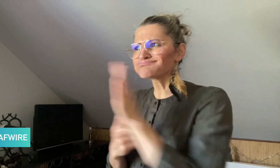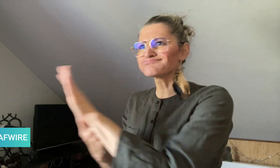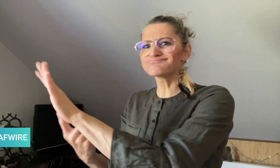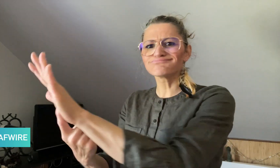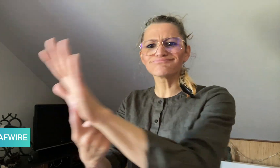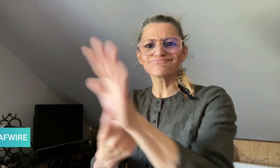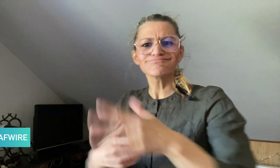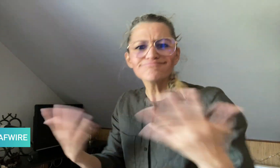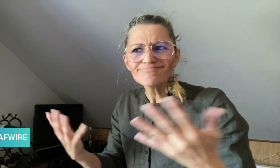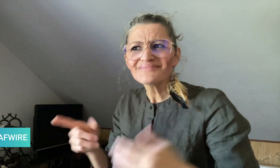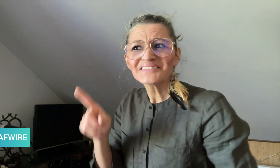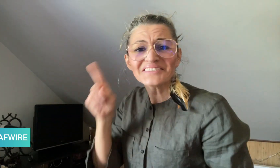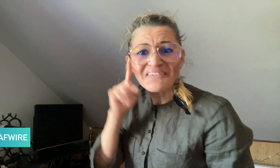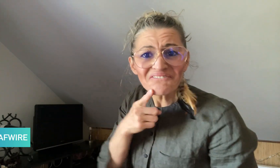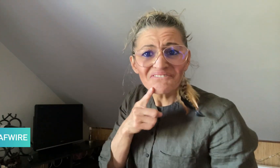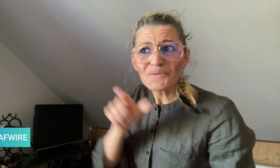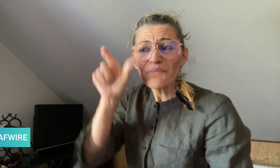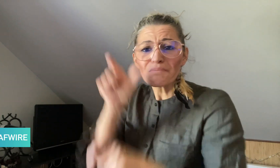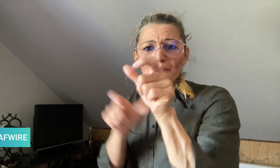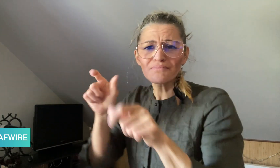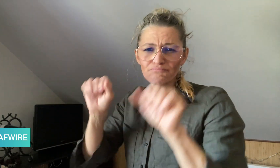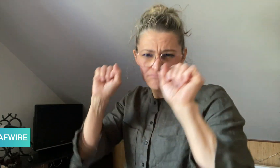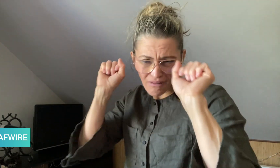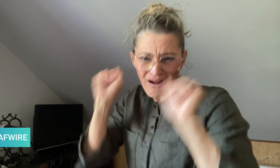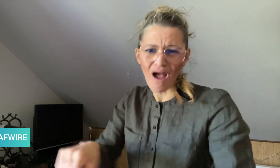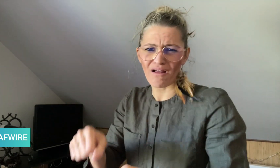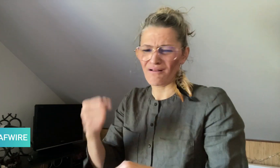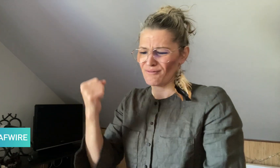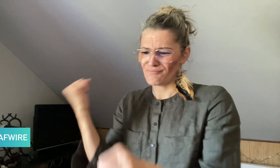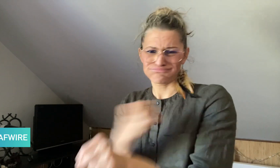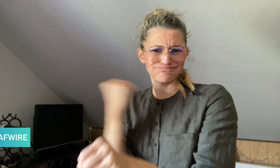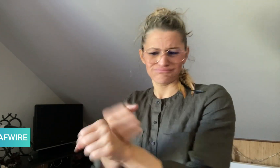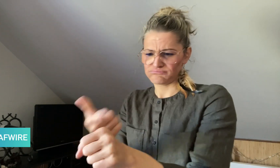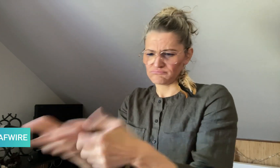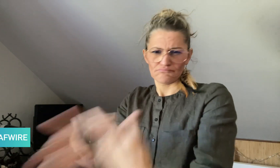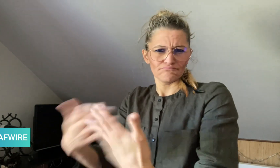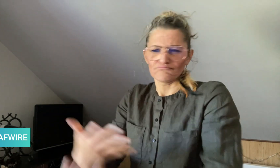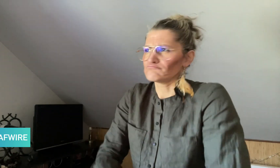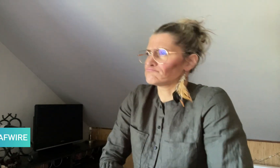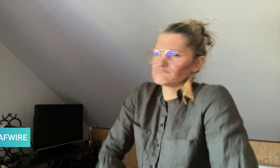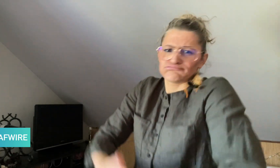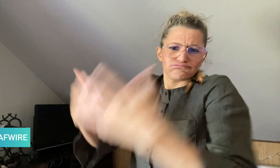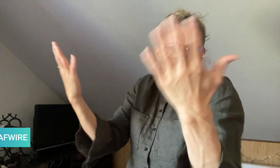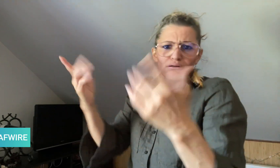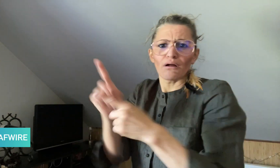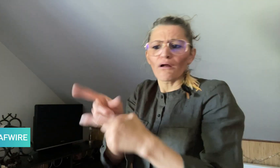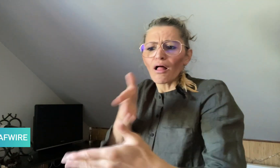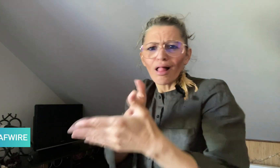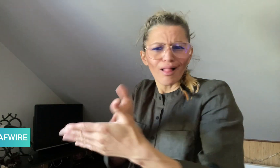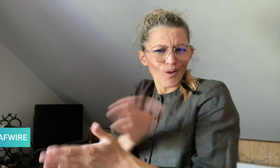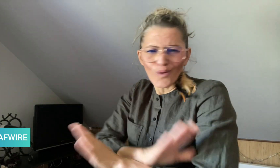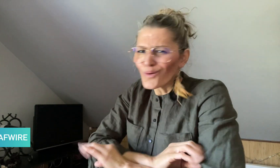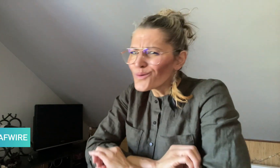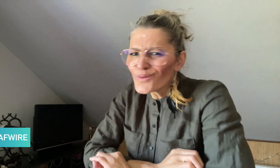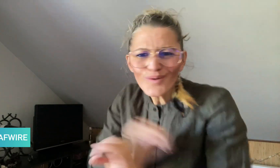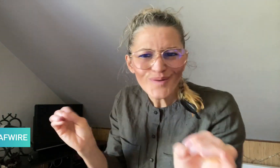Deaf people can do anything. As Elina is Deaf